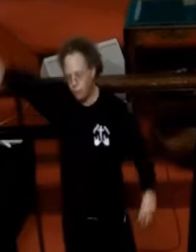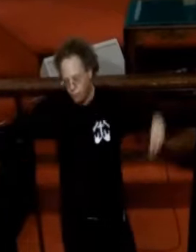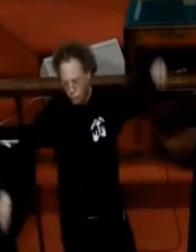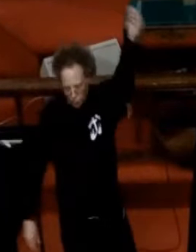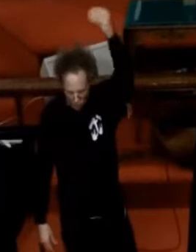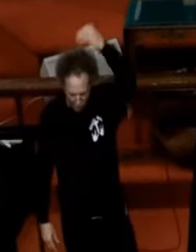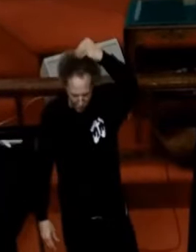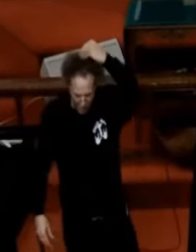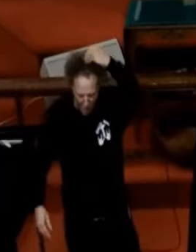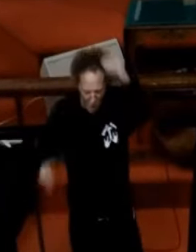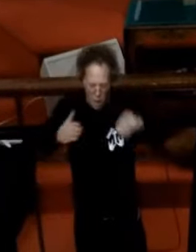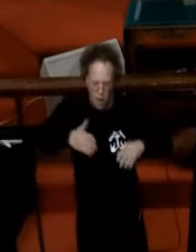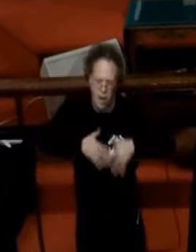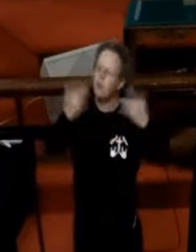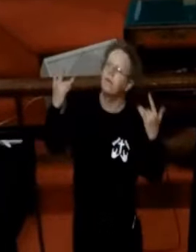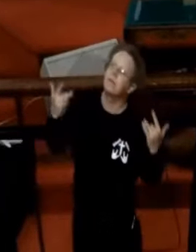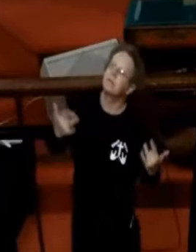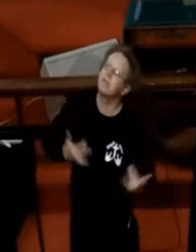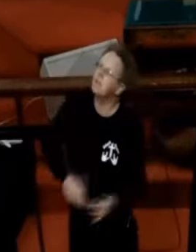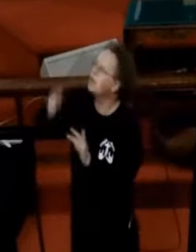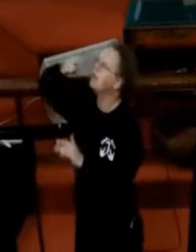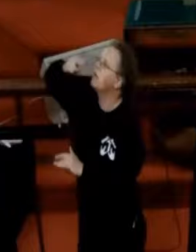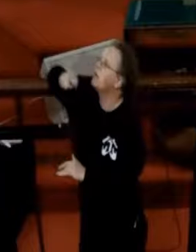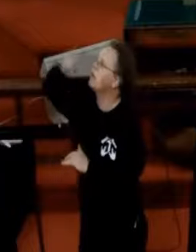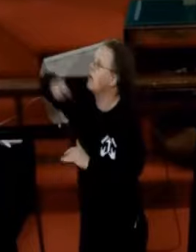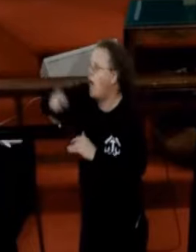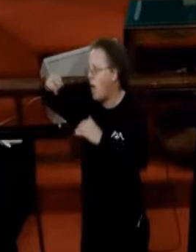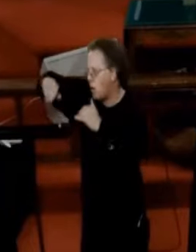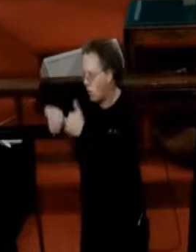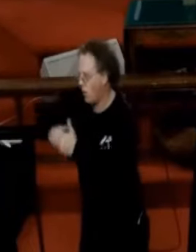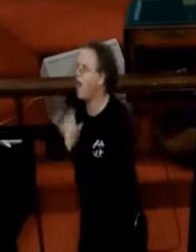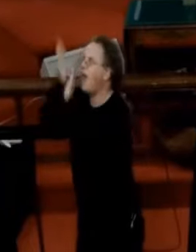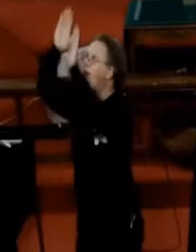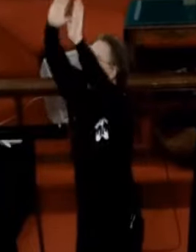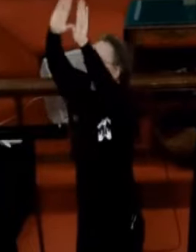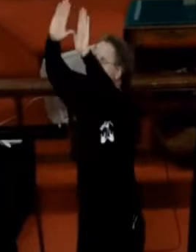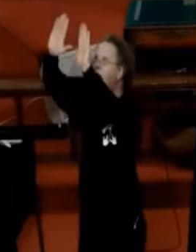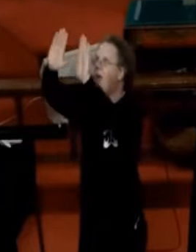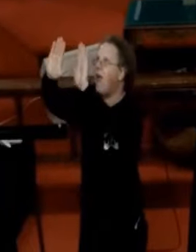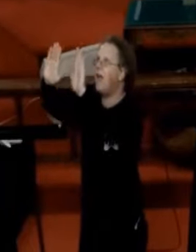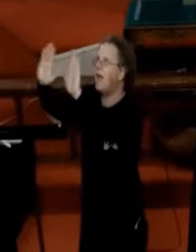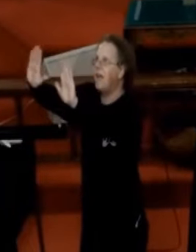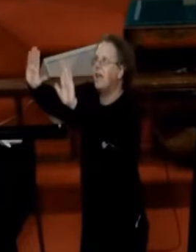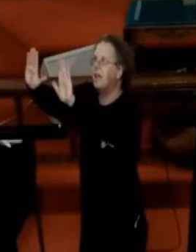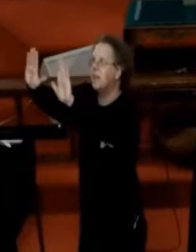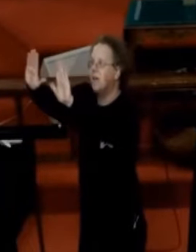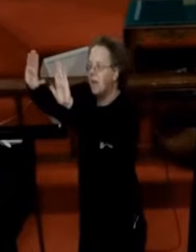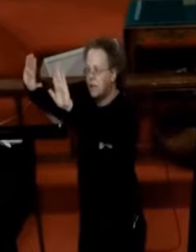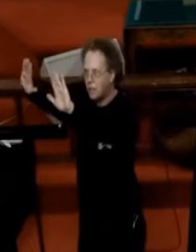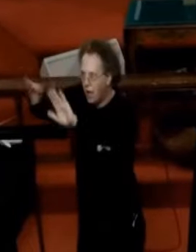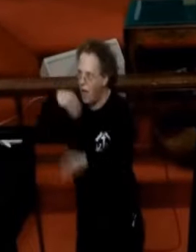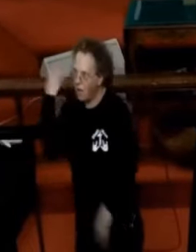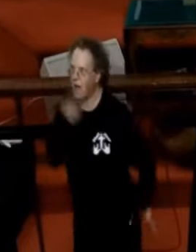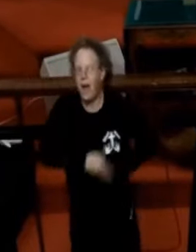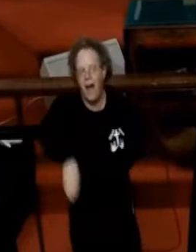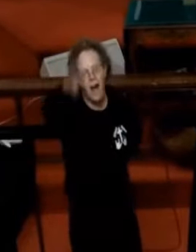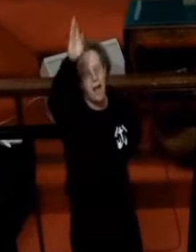My heart will sing How great is our God